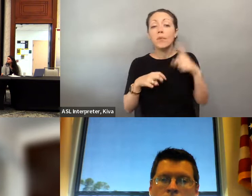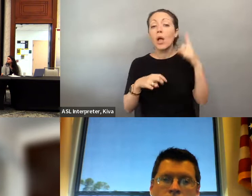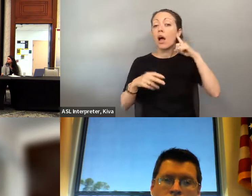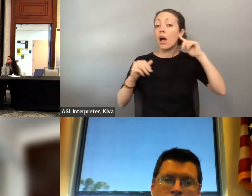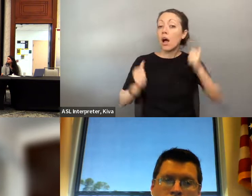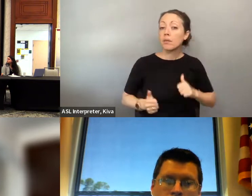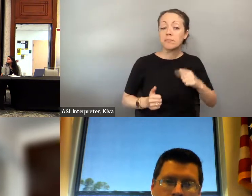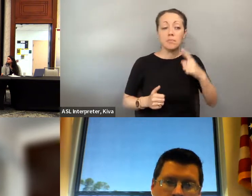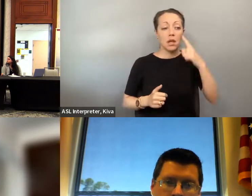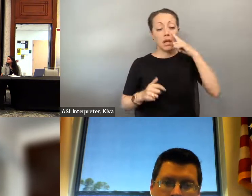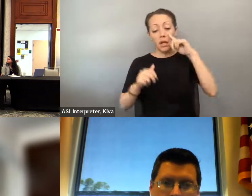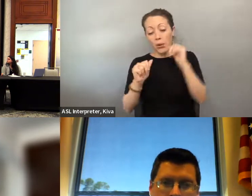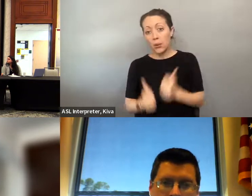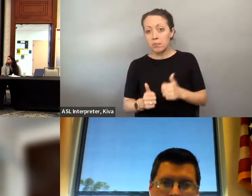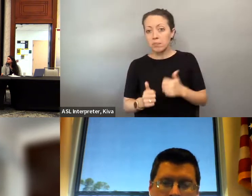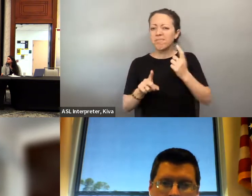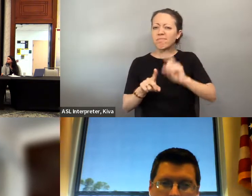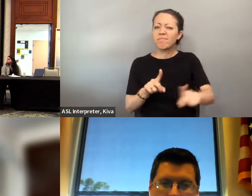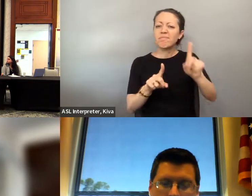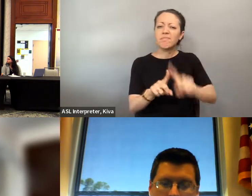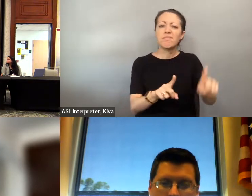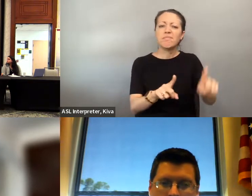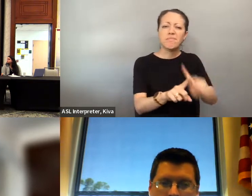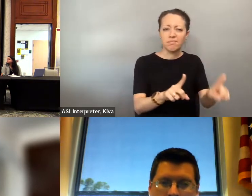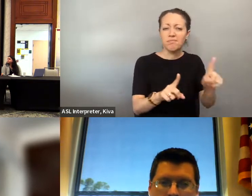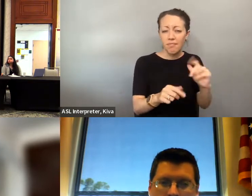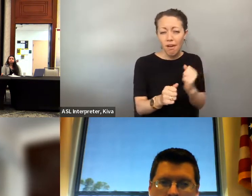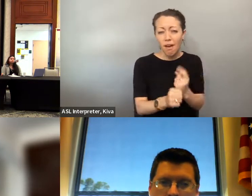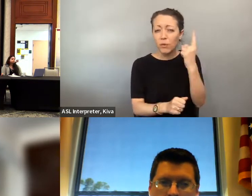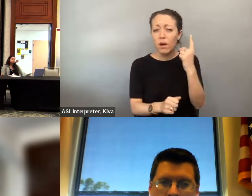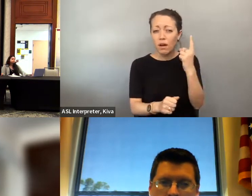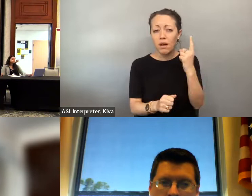some deterioration of what we had as youth whether it be our ability to walk or our vision, our hearing or whatever other, What we, had as youth, whether it be our ability to walk or our vision, our hearing, or whatever other you know, challenges that we have.